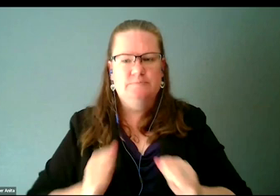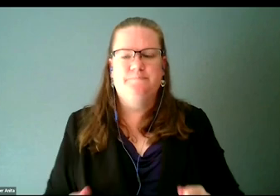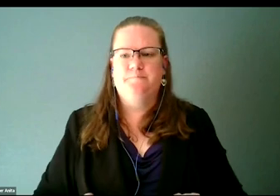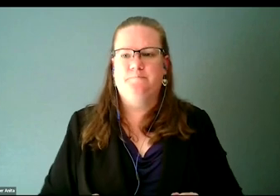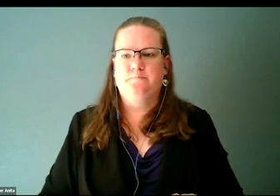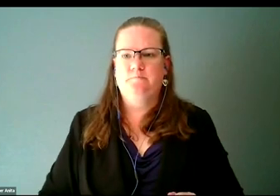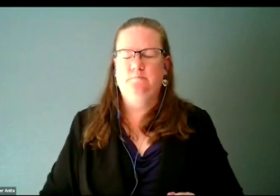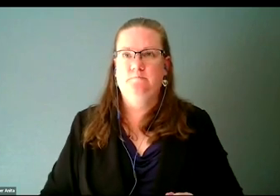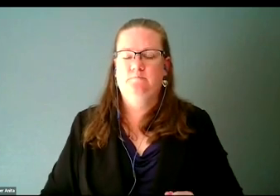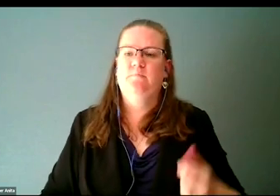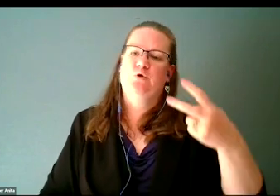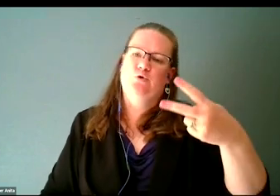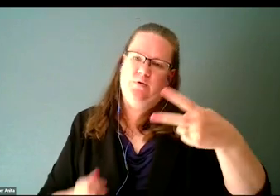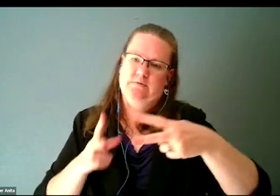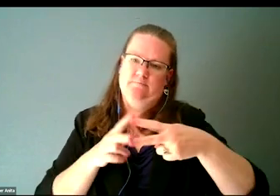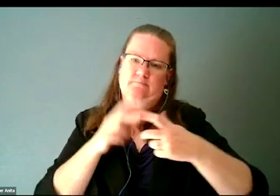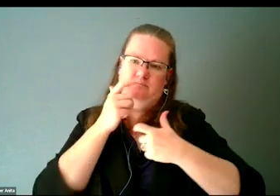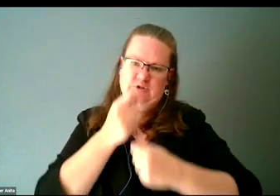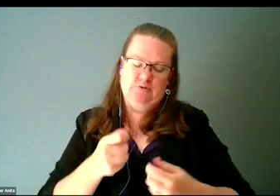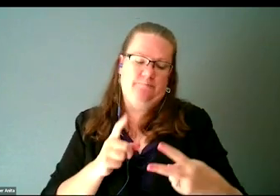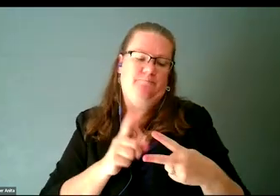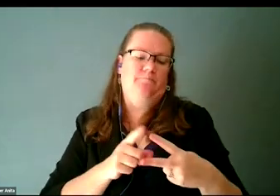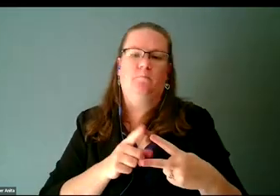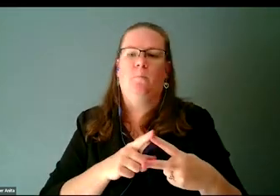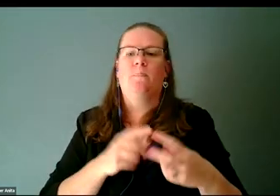One, there's a ton of folks with disabilities in STEM.